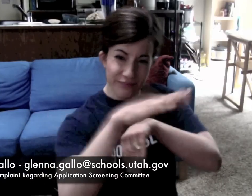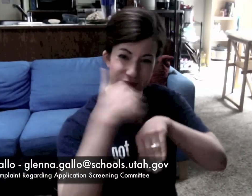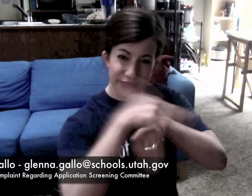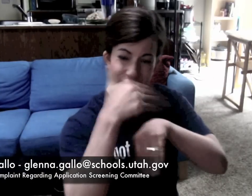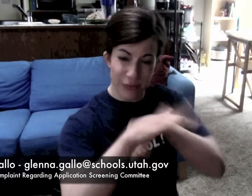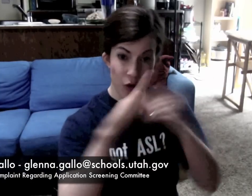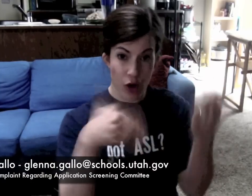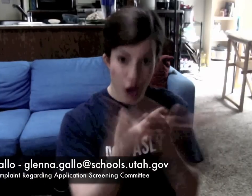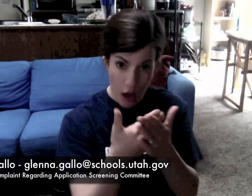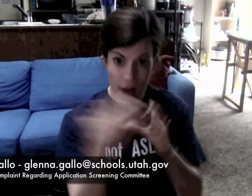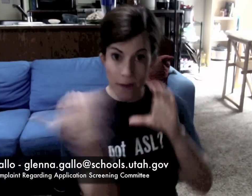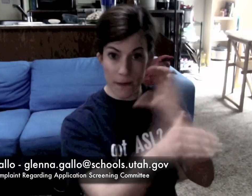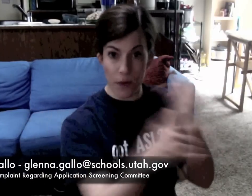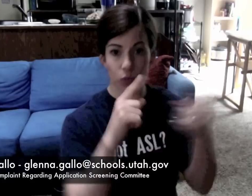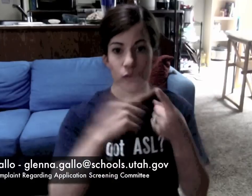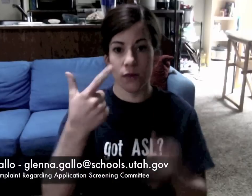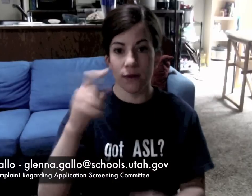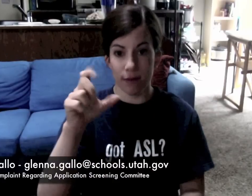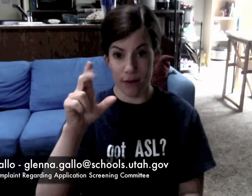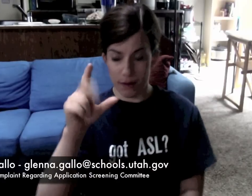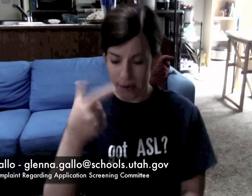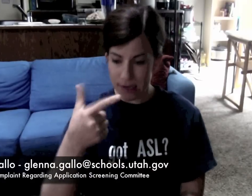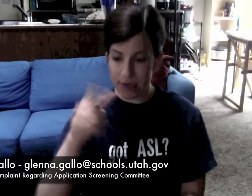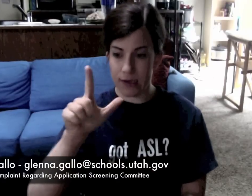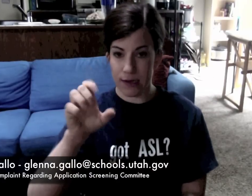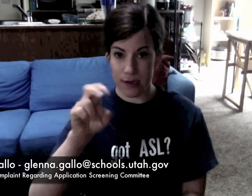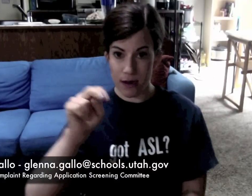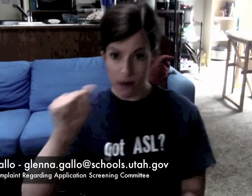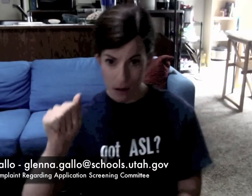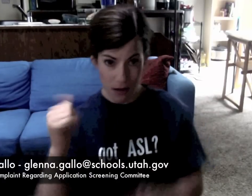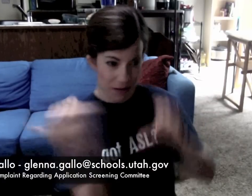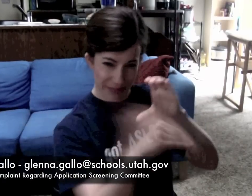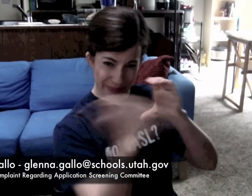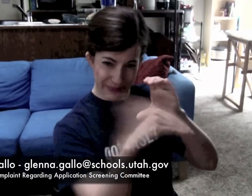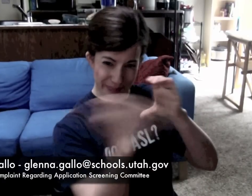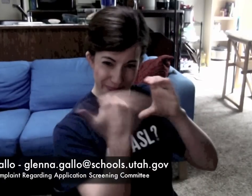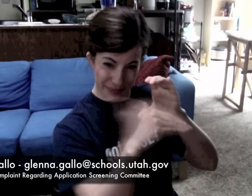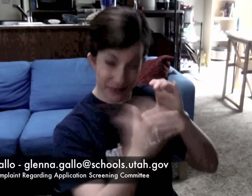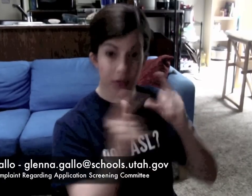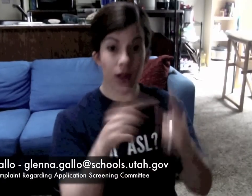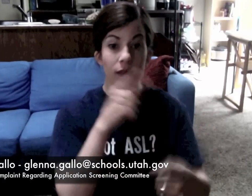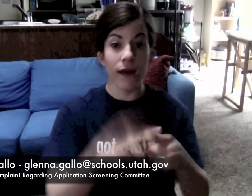We send numberless emails to her.